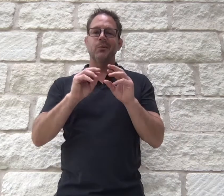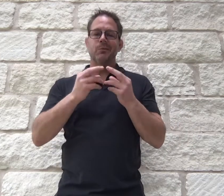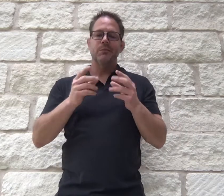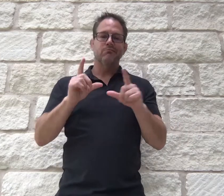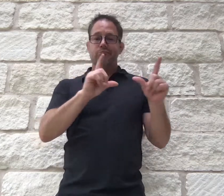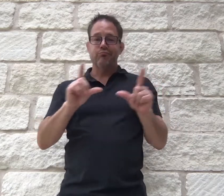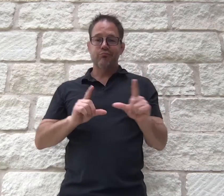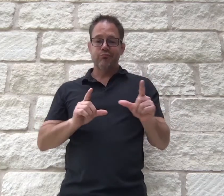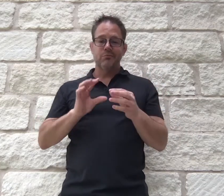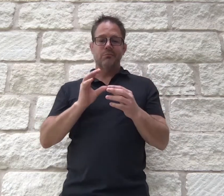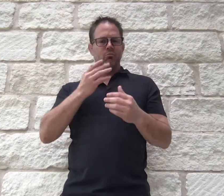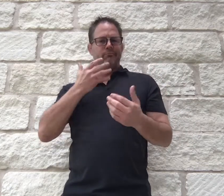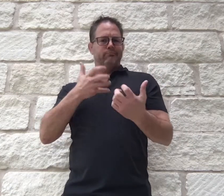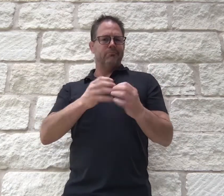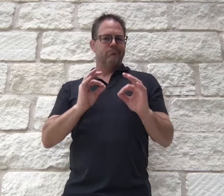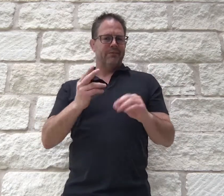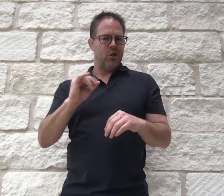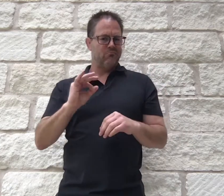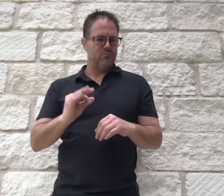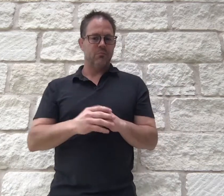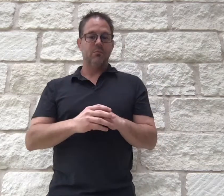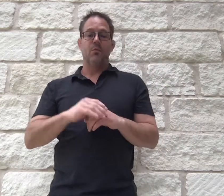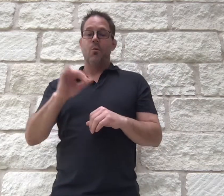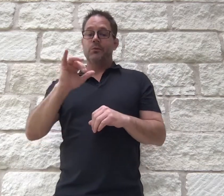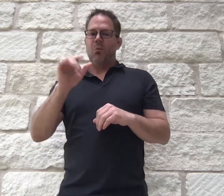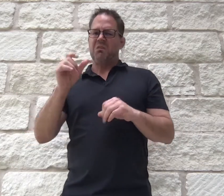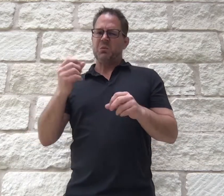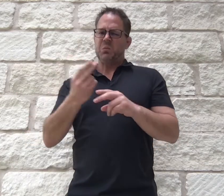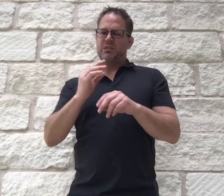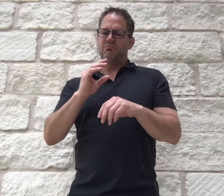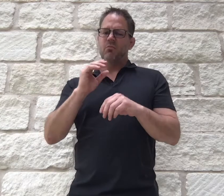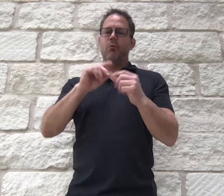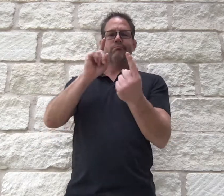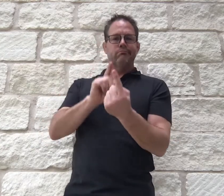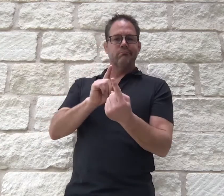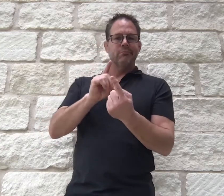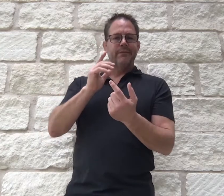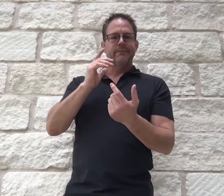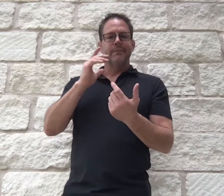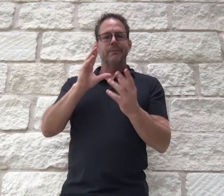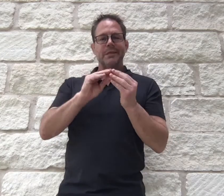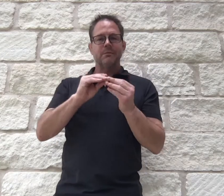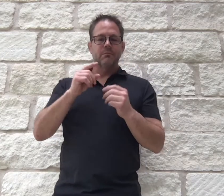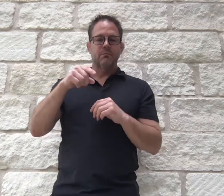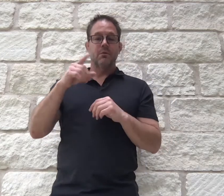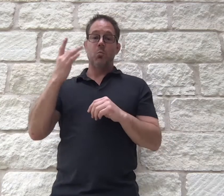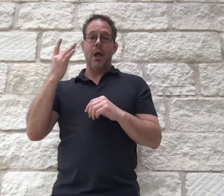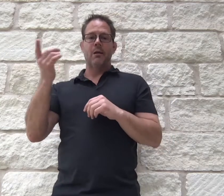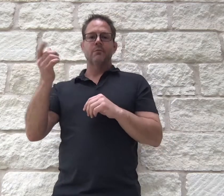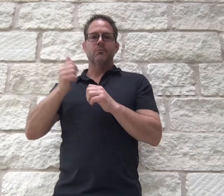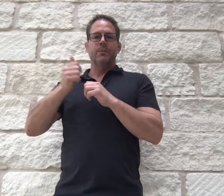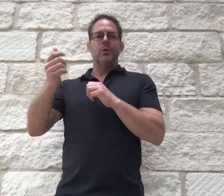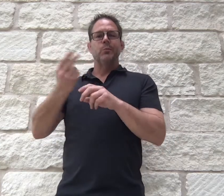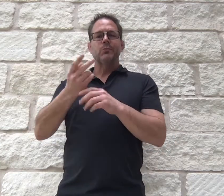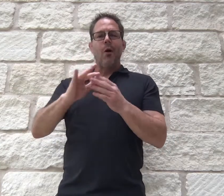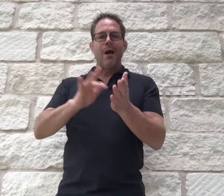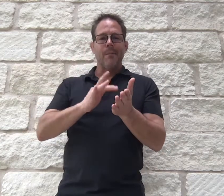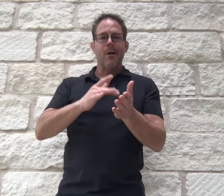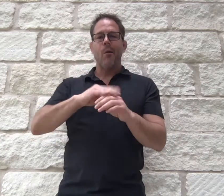videoconferences, they correspond well to VRI. It is also excellent for face-to-face meetings as the remote interpreter can listen in typically via